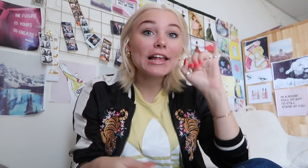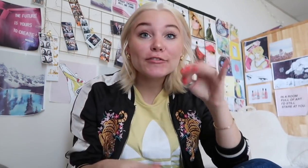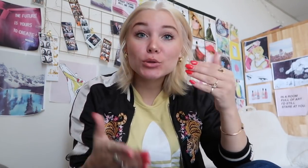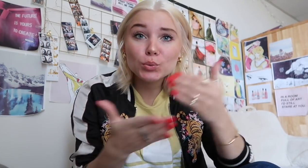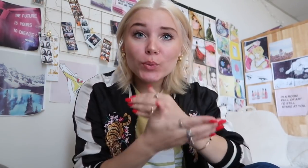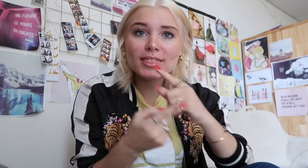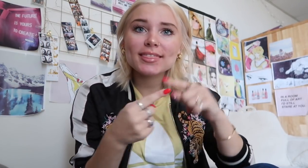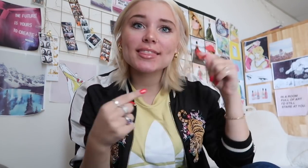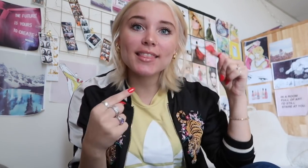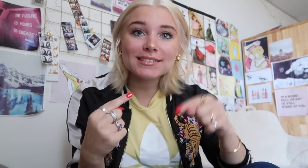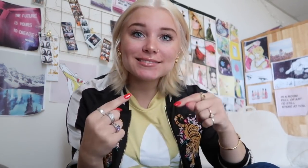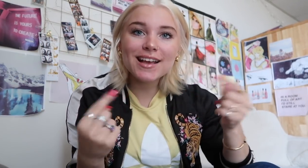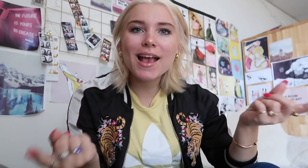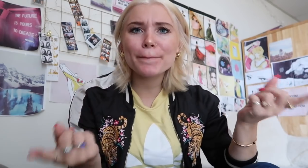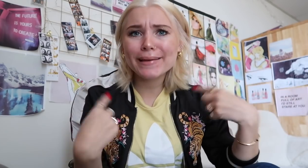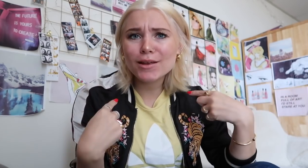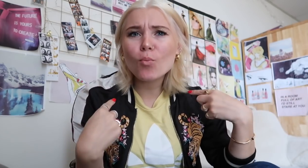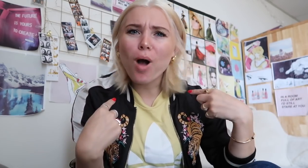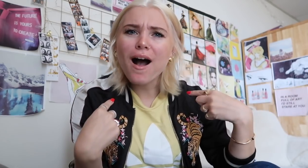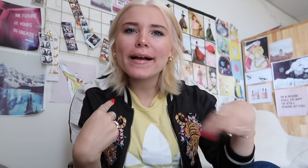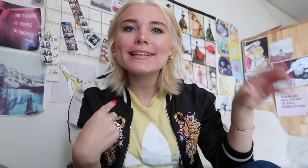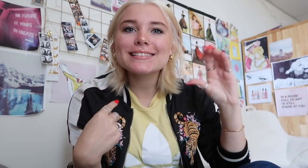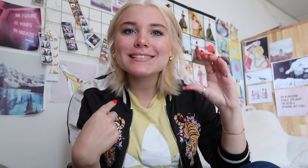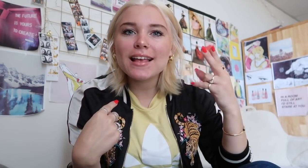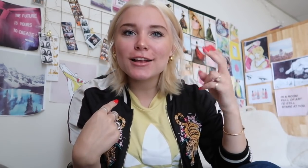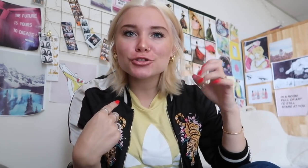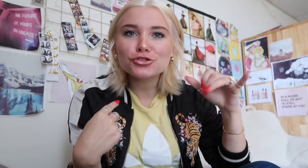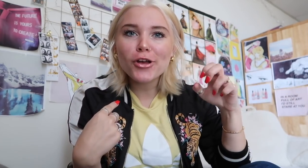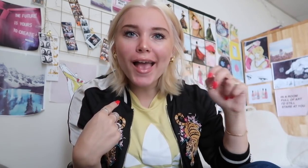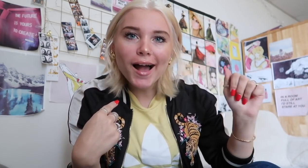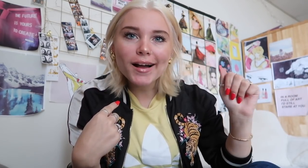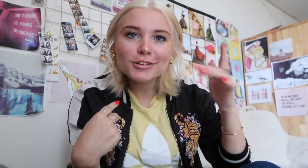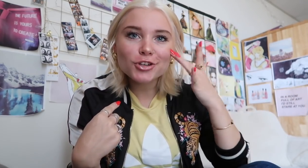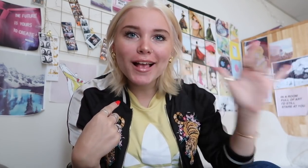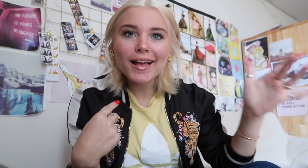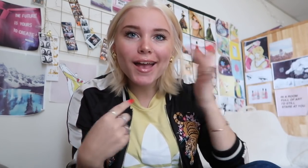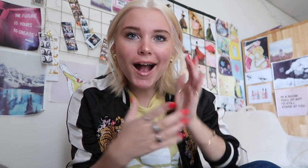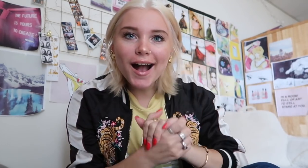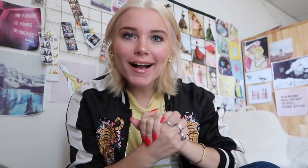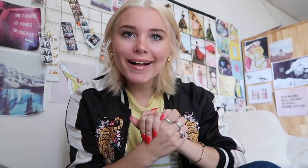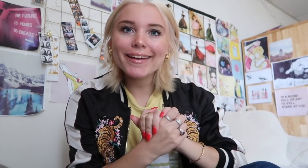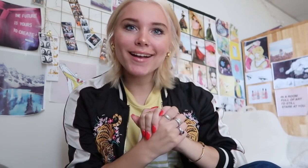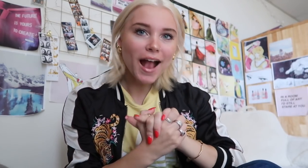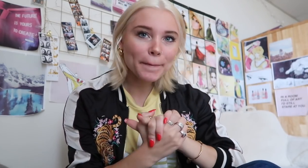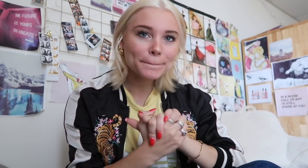If you are new to this and I am Cheyenna!